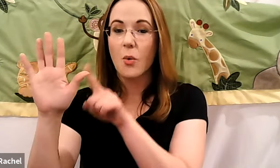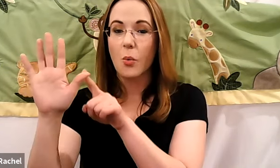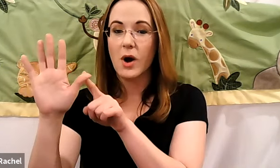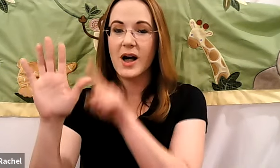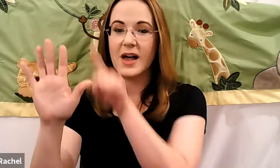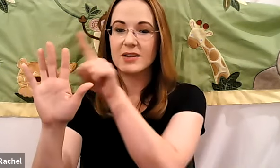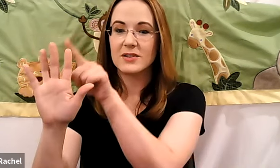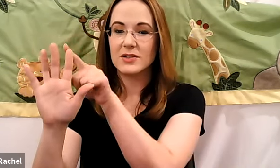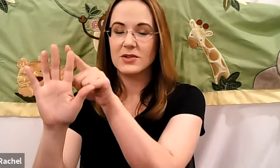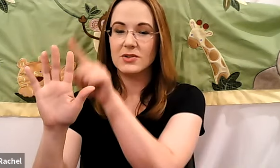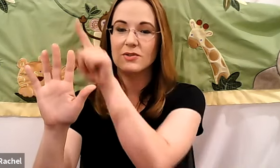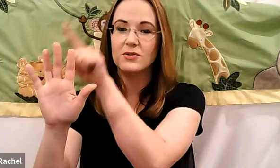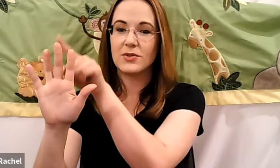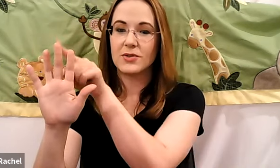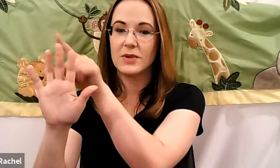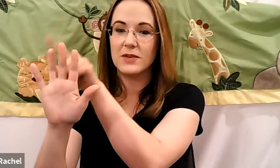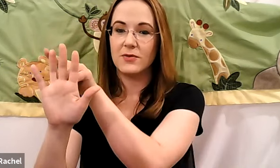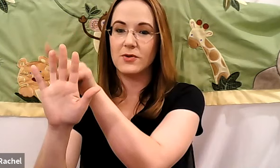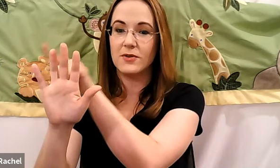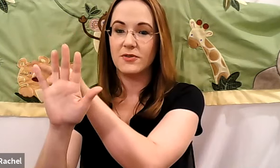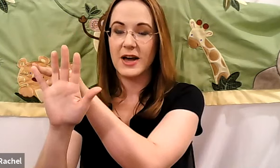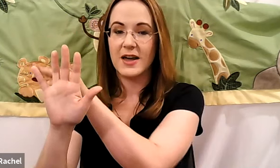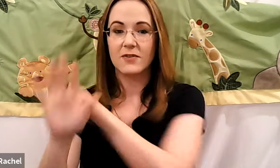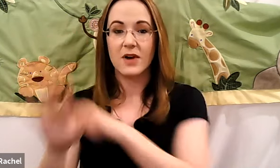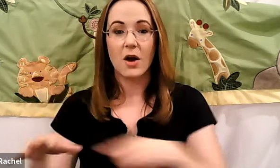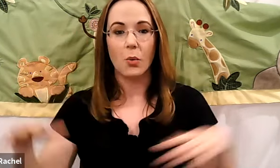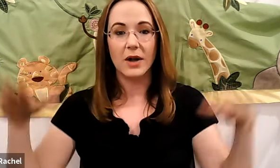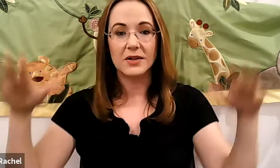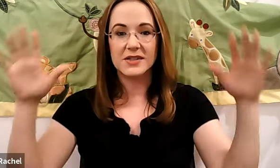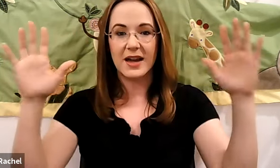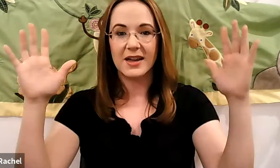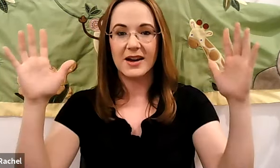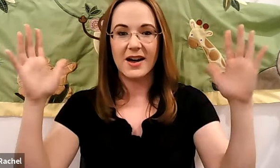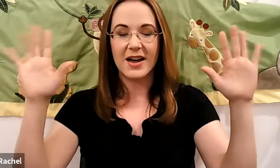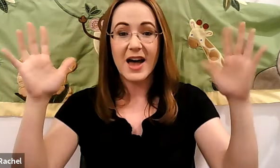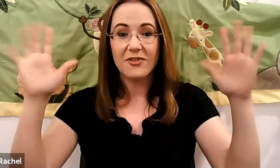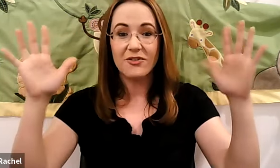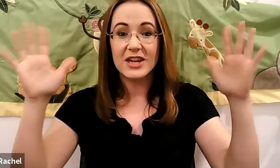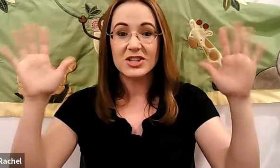Rachel: 12345 once I caught a fish.